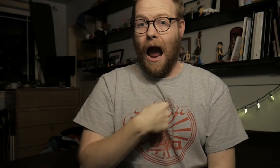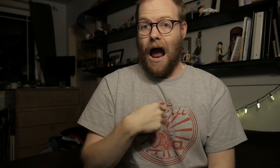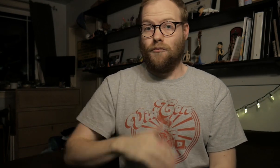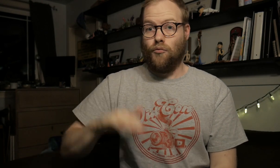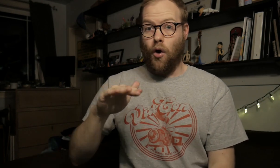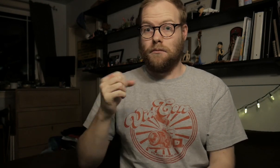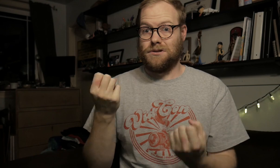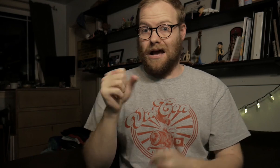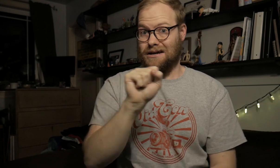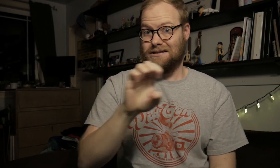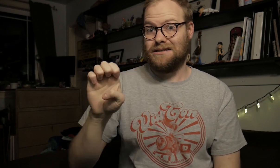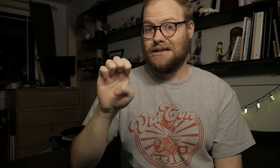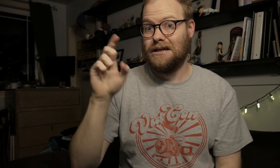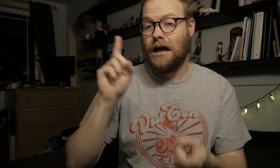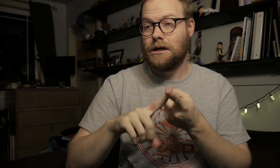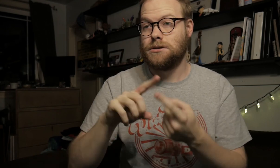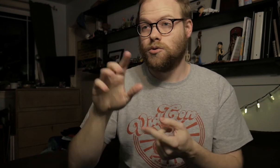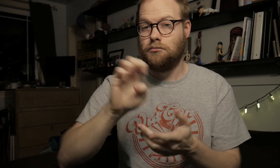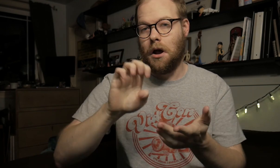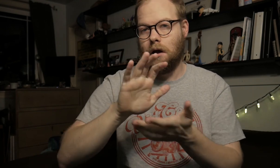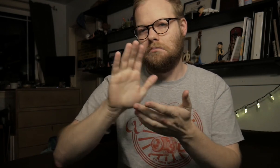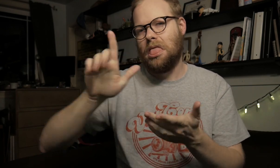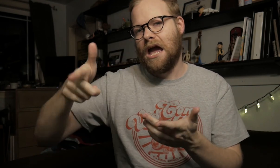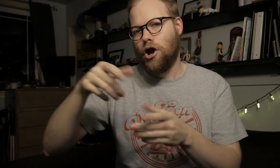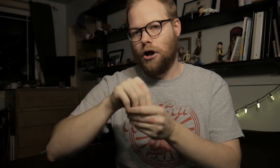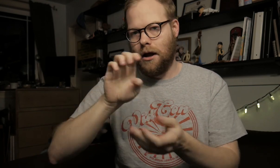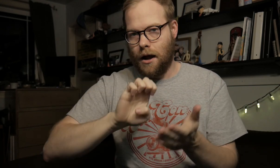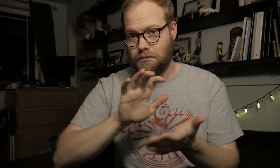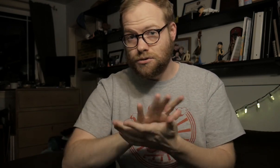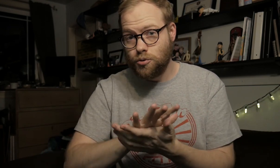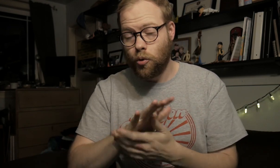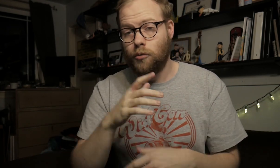I grew up signing SEE until later in elementary school.